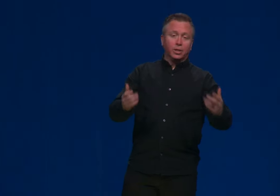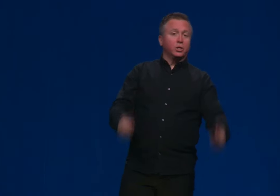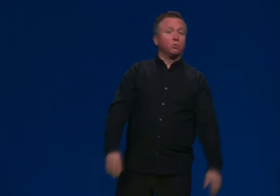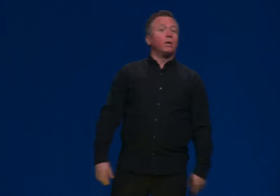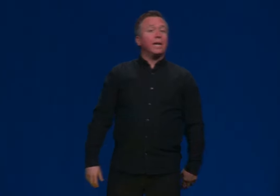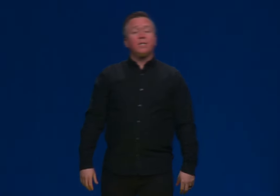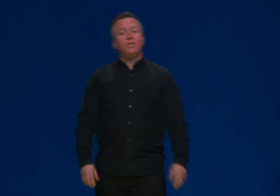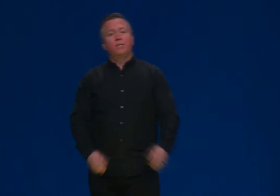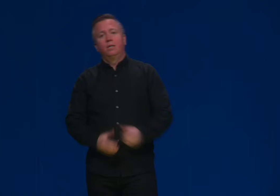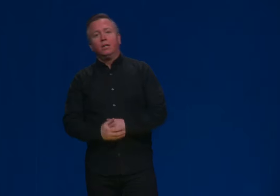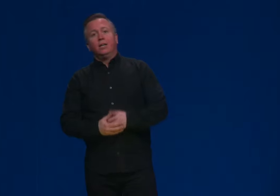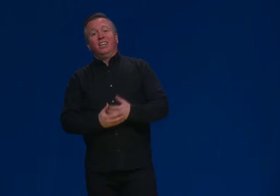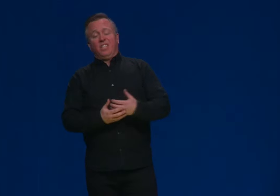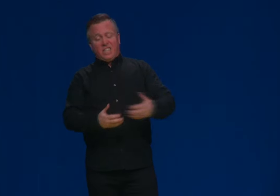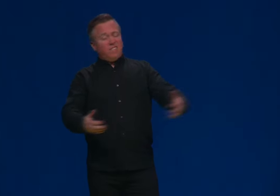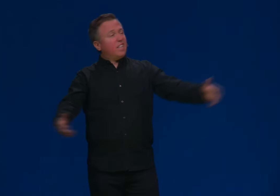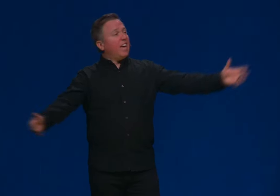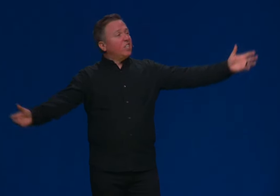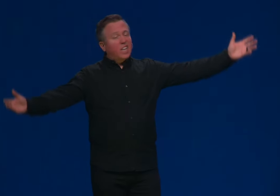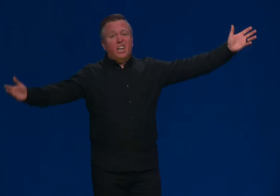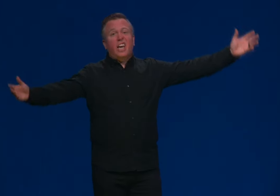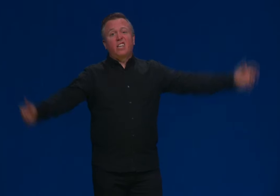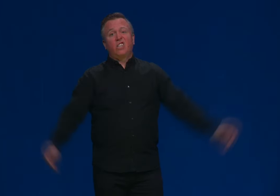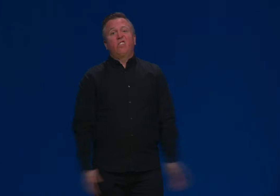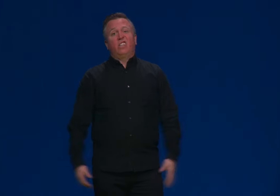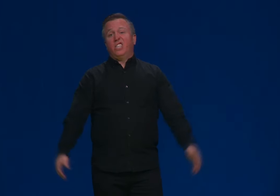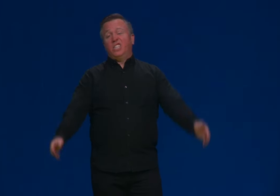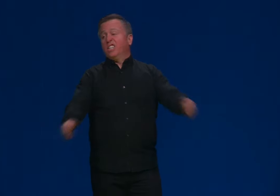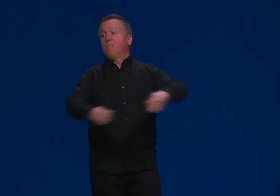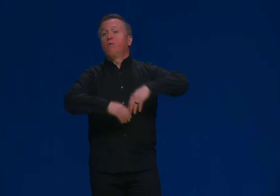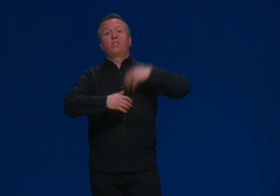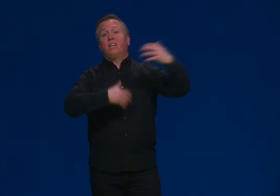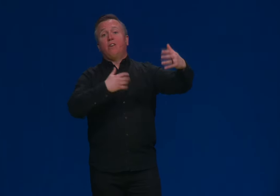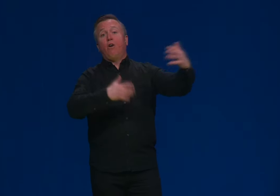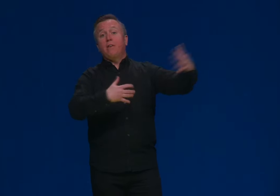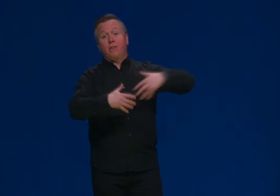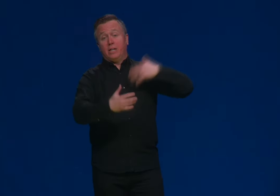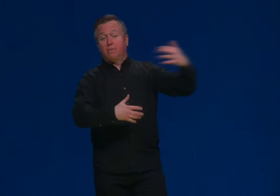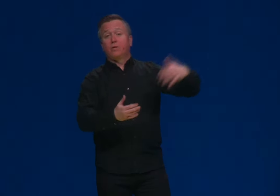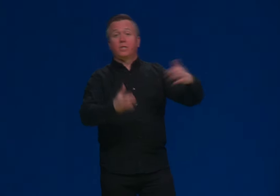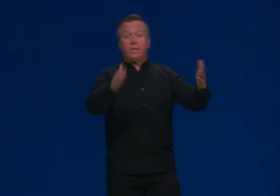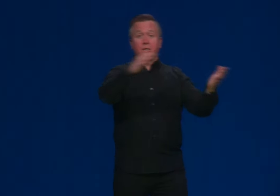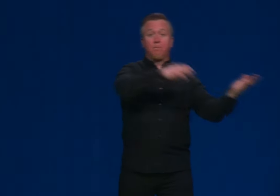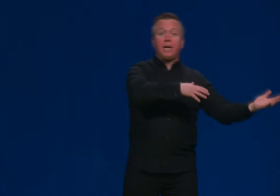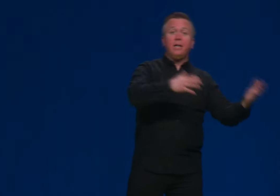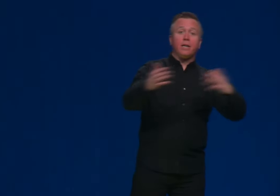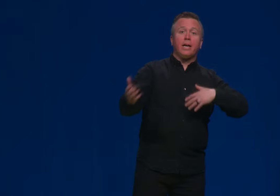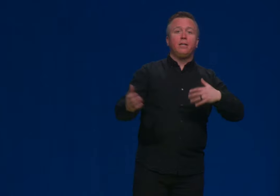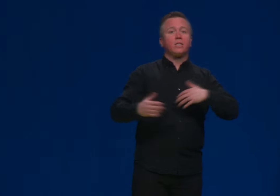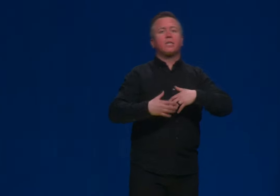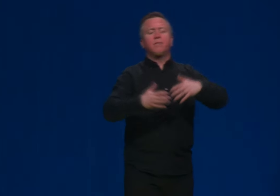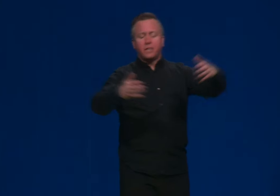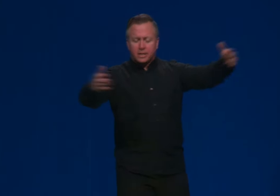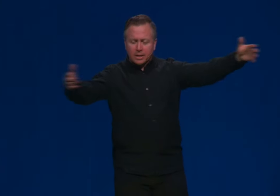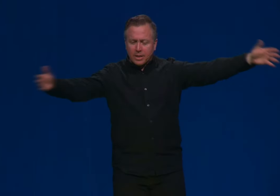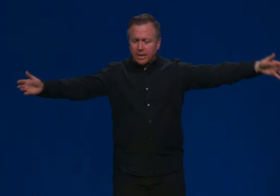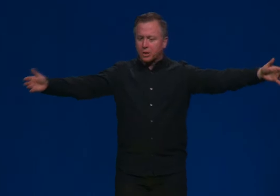Genesis one ends the seventh day, just kind of hangs out there, most of the other all the other days for six days begin and end, and seventh day doesn't end.